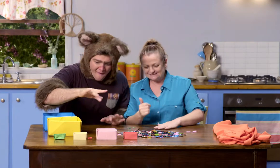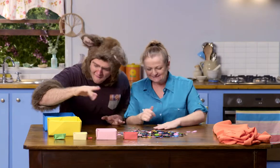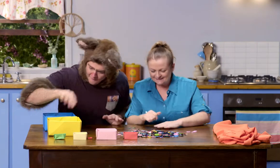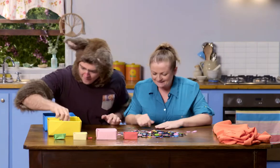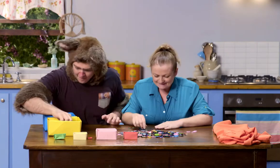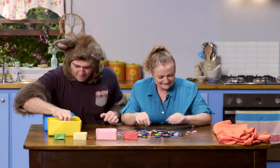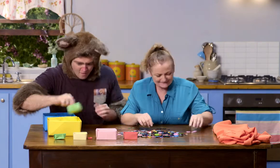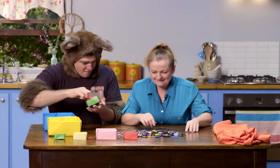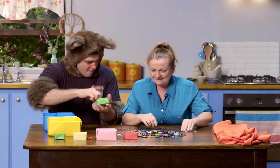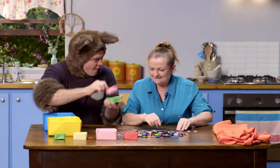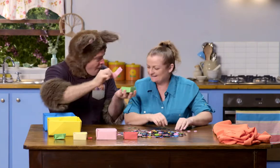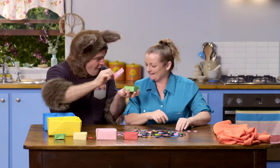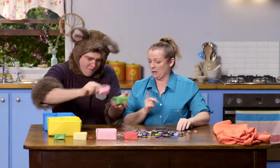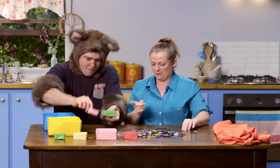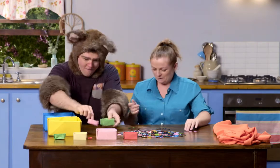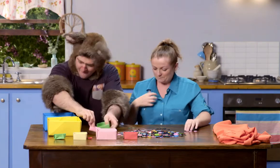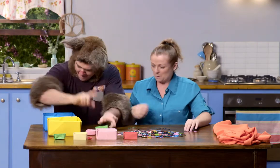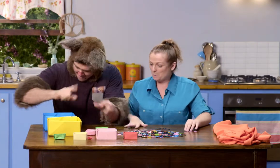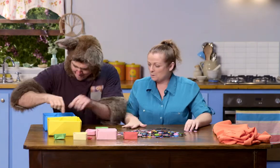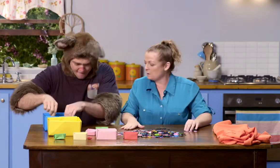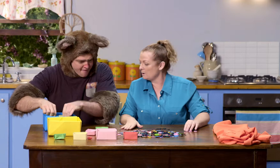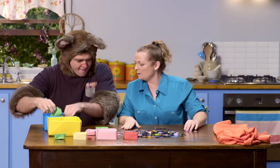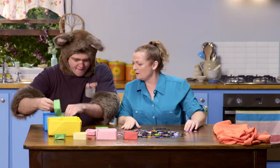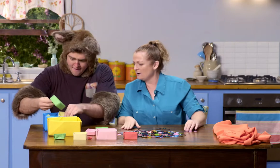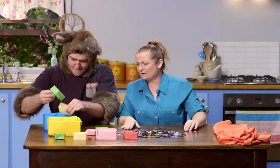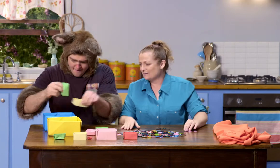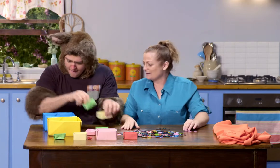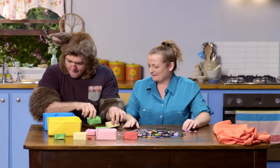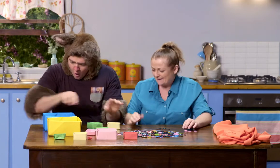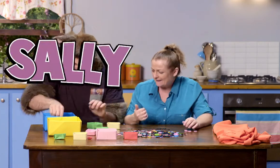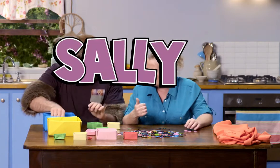Right. Oh, look at these, Sally. Oh, good. Oh, and these ones...